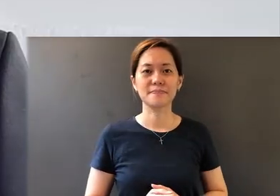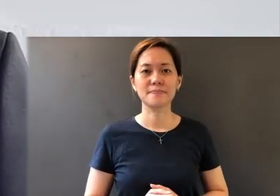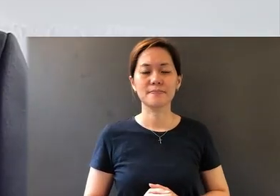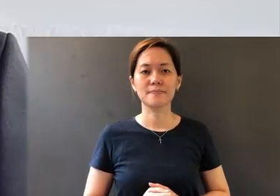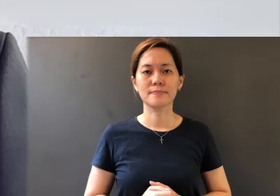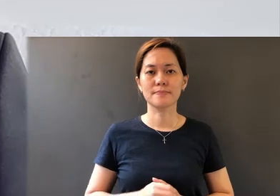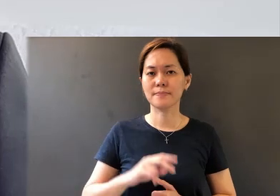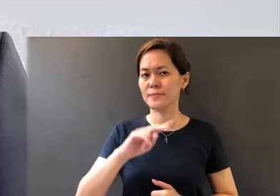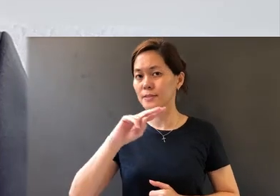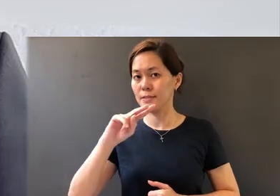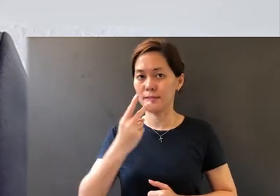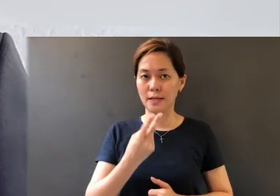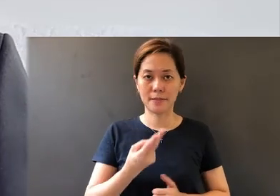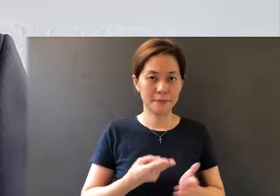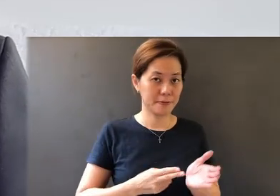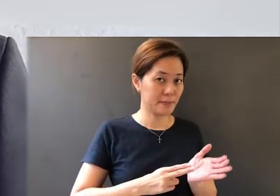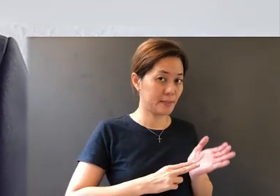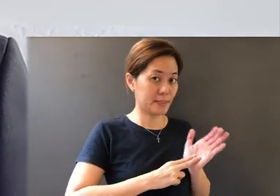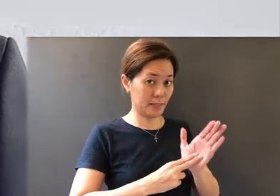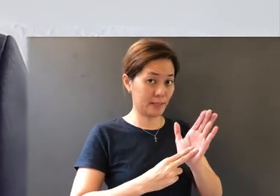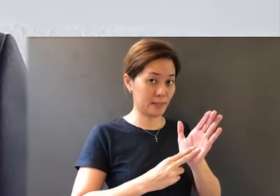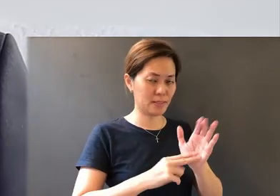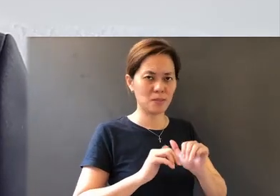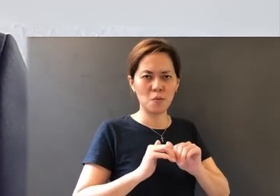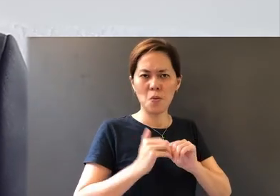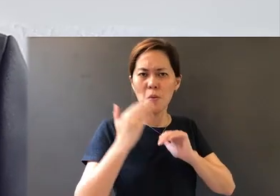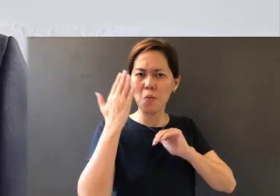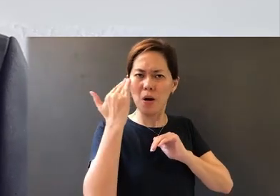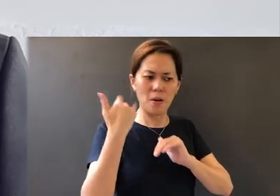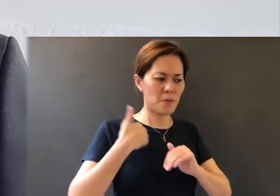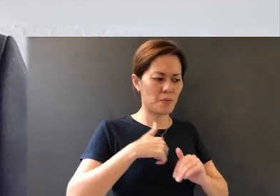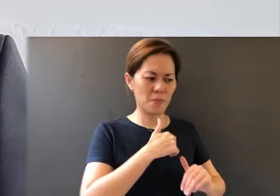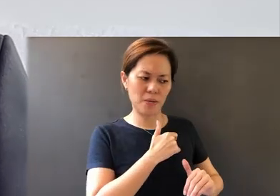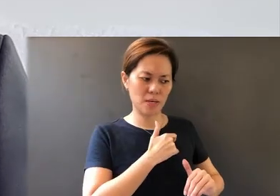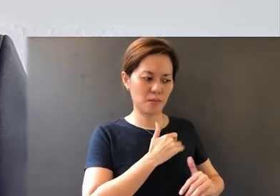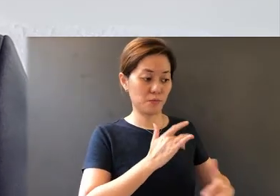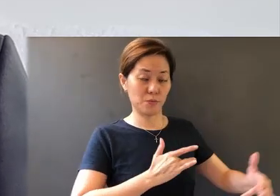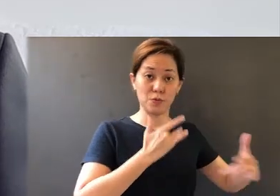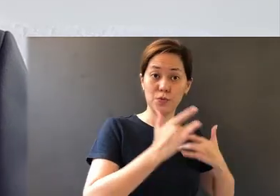The second sign of why we can rejoice in trial